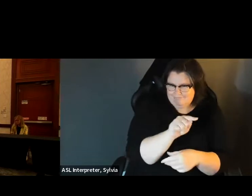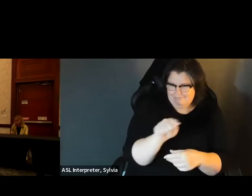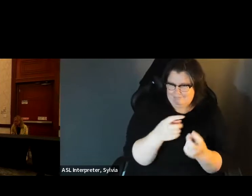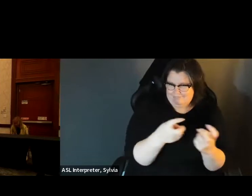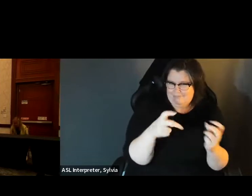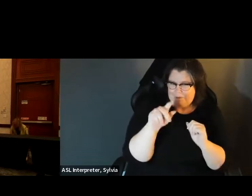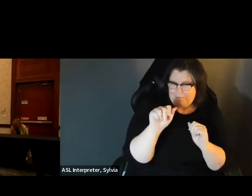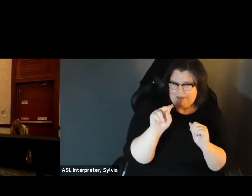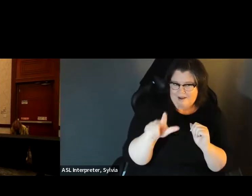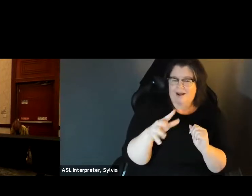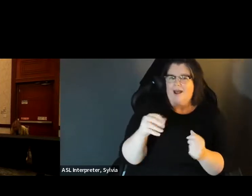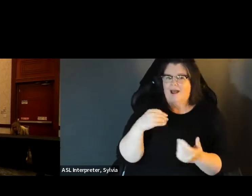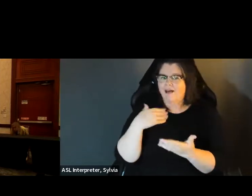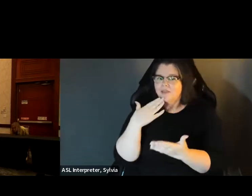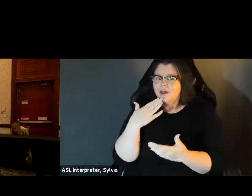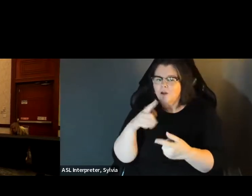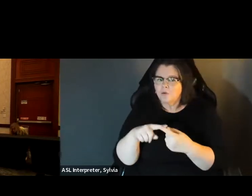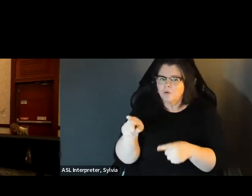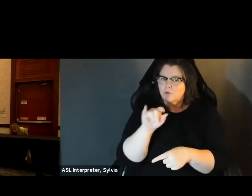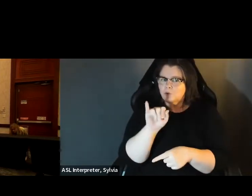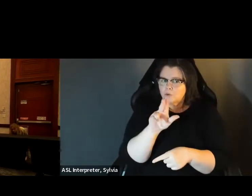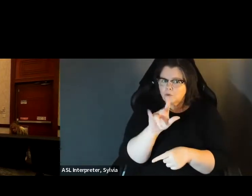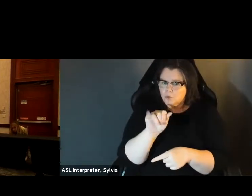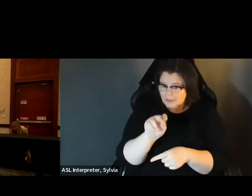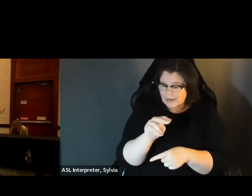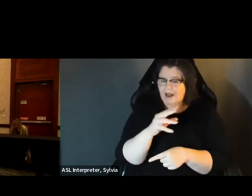track with our time. I'd like to thank our panelists